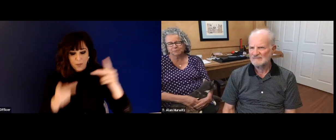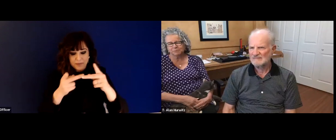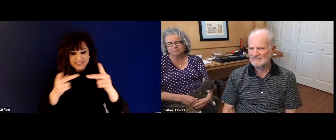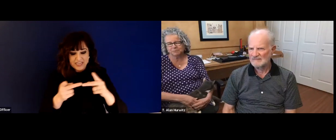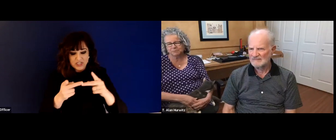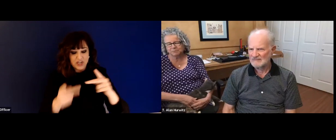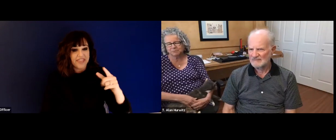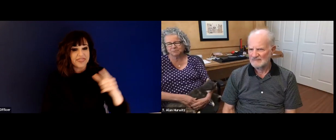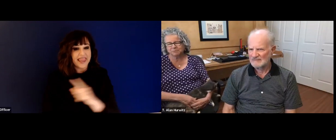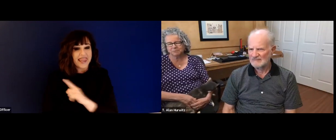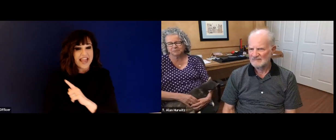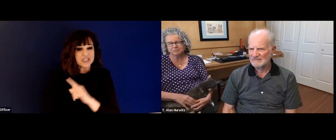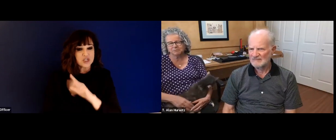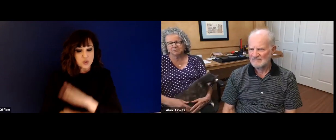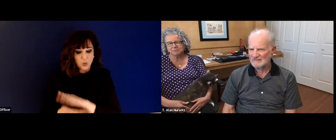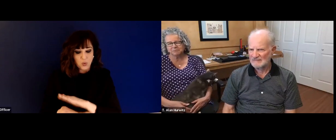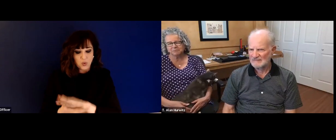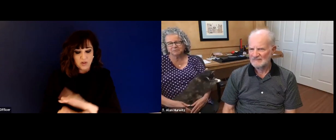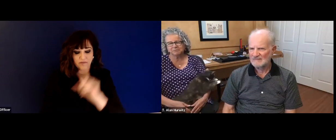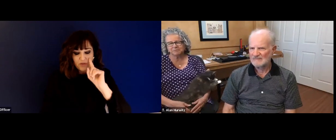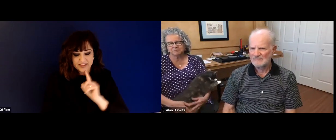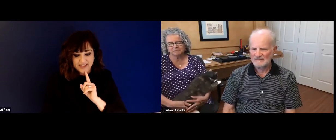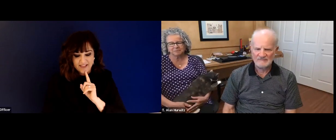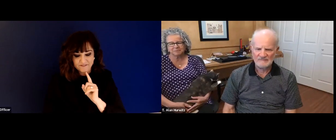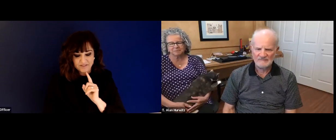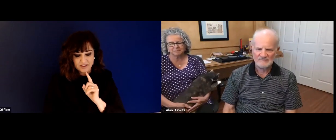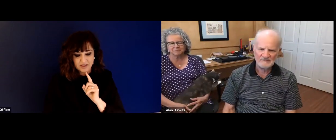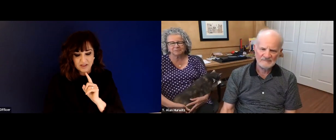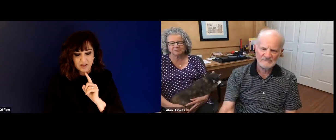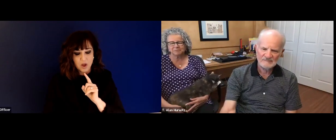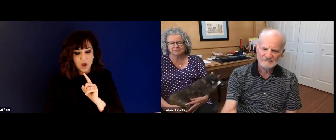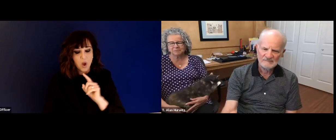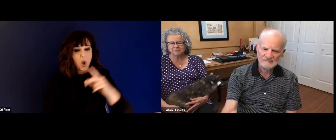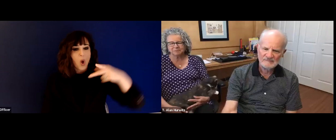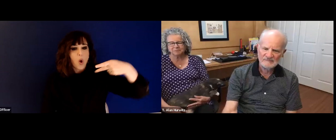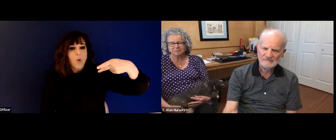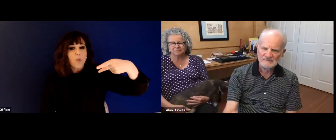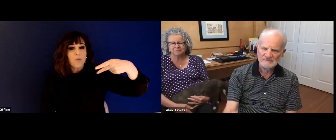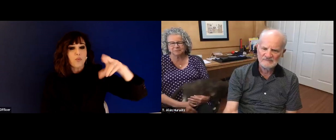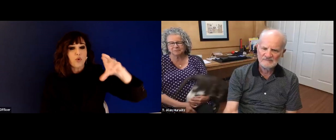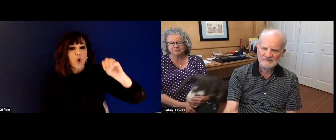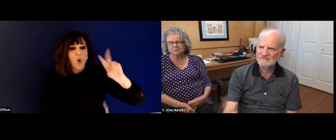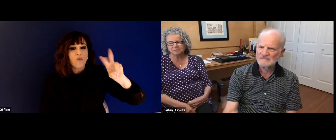superintendent position for iOS School for the Deaf, the CEO